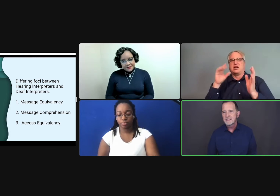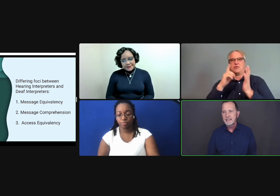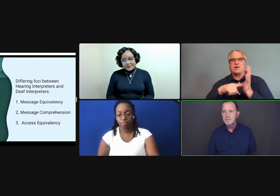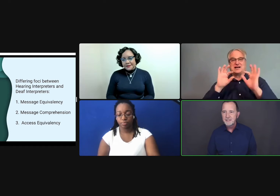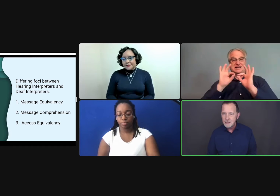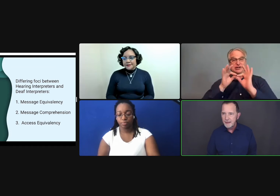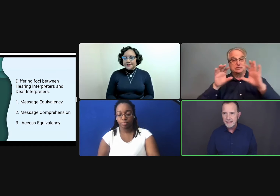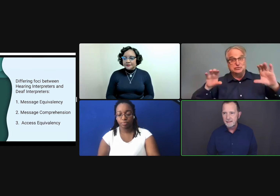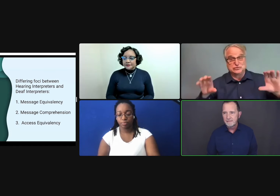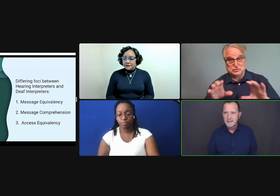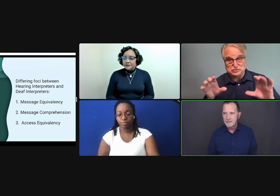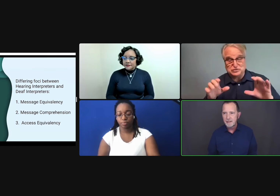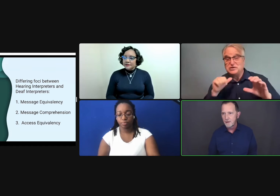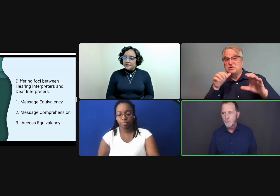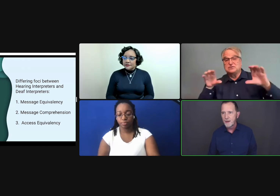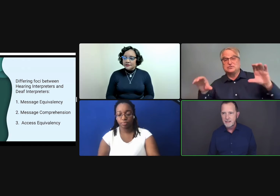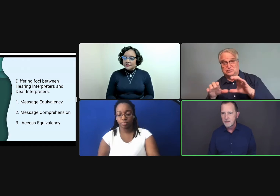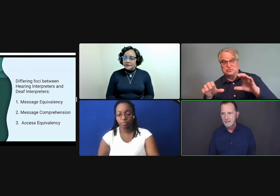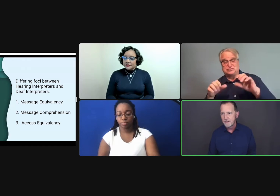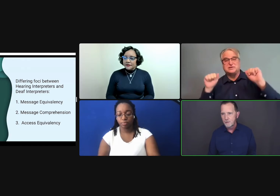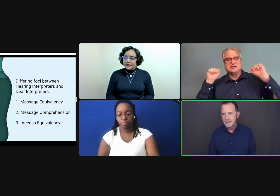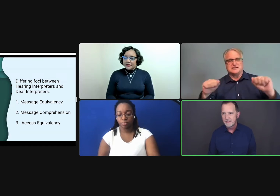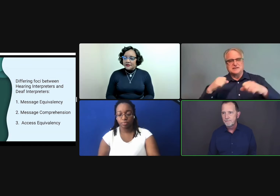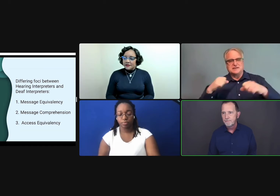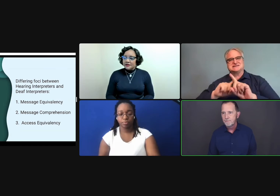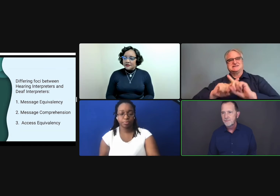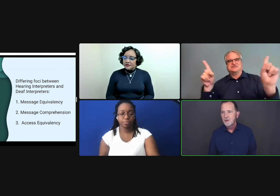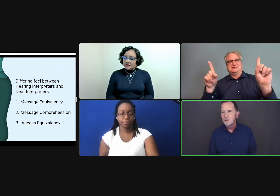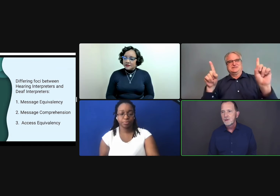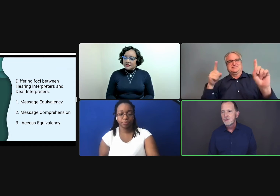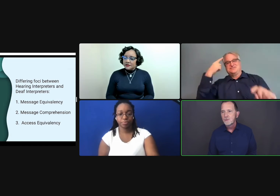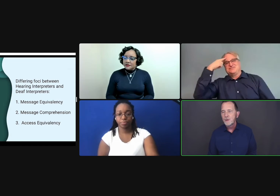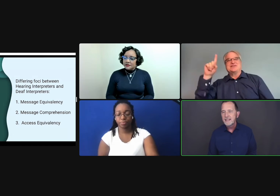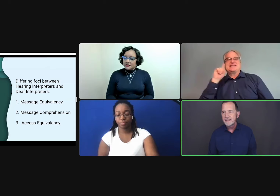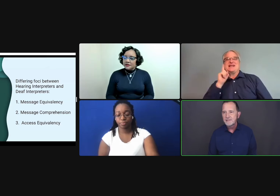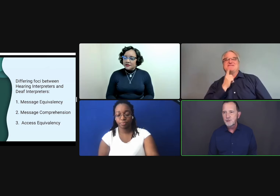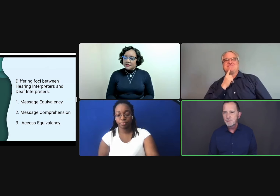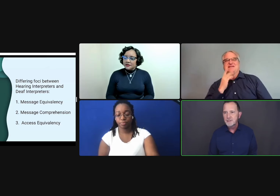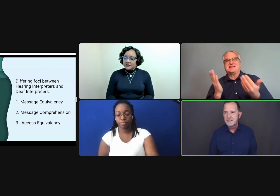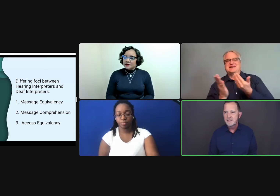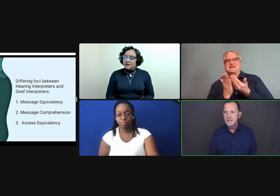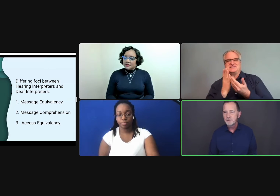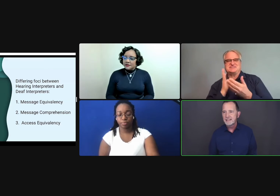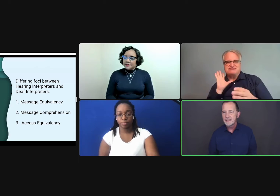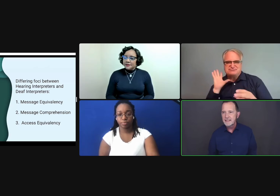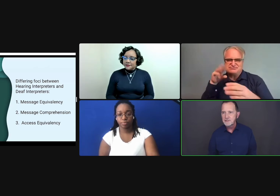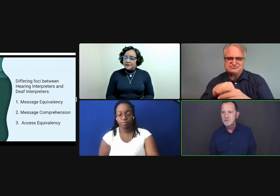they can participate in this otherwise hearing environment. What is it that interpreters can do differently in the classroom